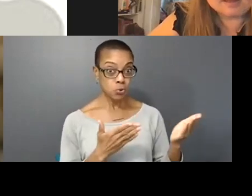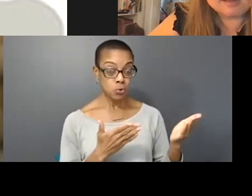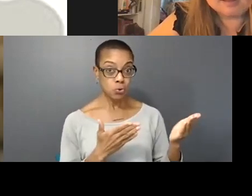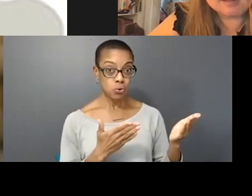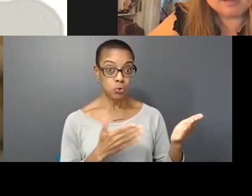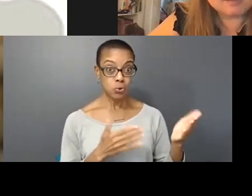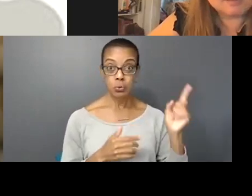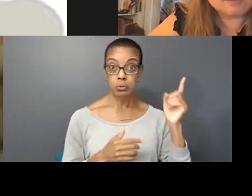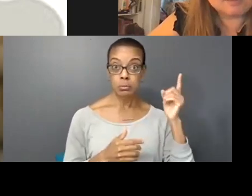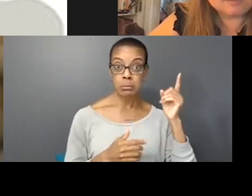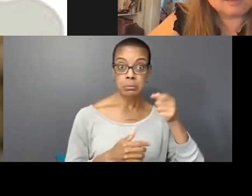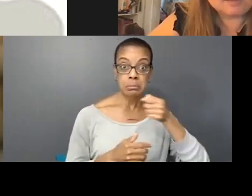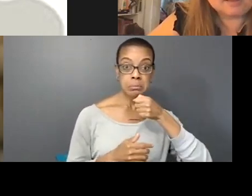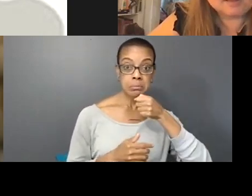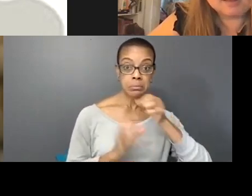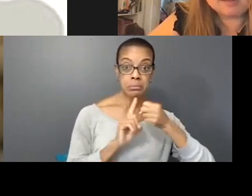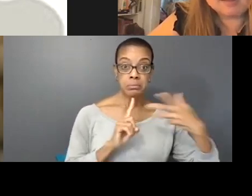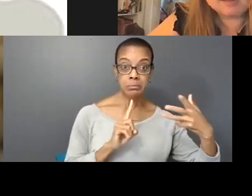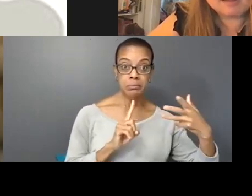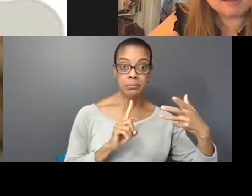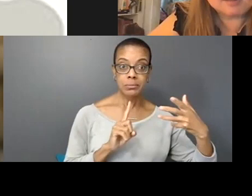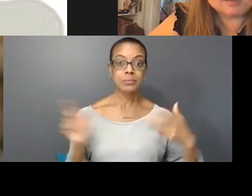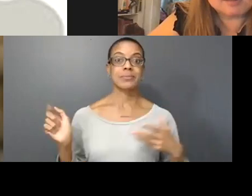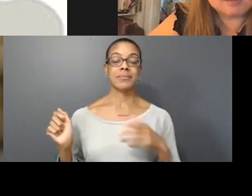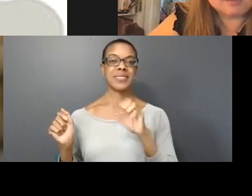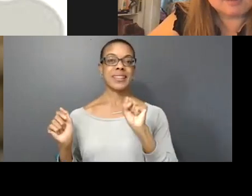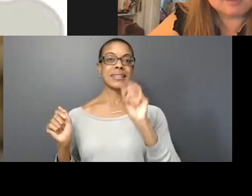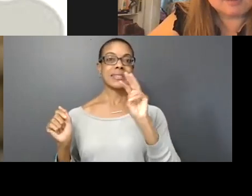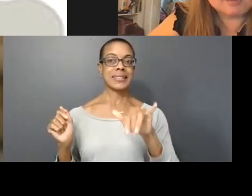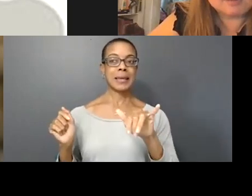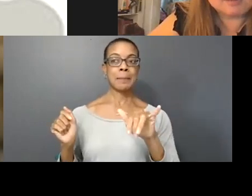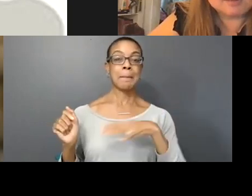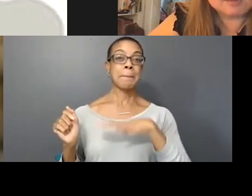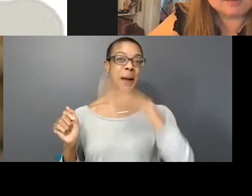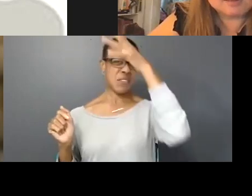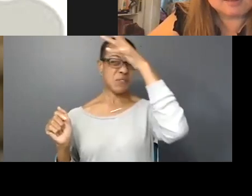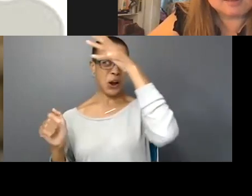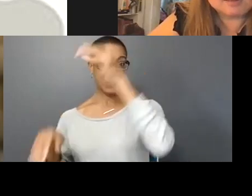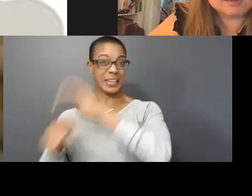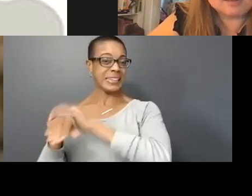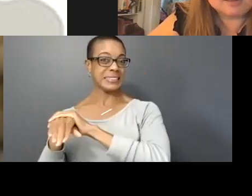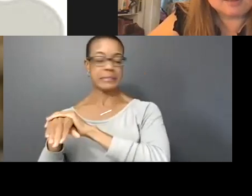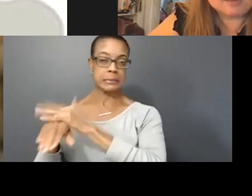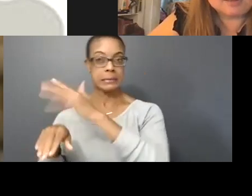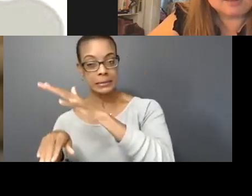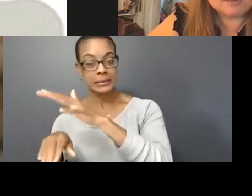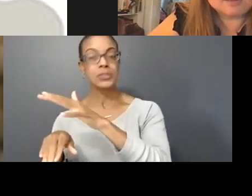So my Father doesn't speak English very well so I might have to translate. So it was talking about inversion of the image